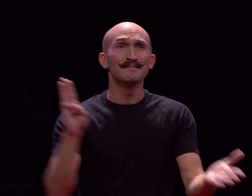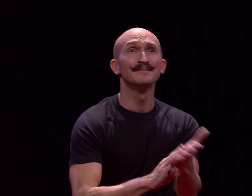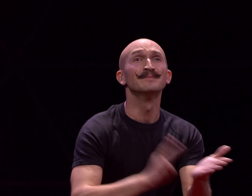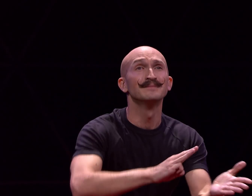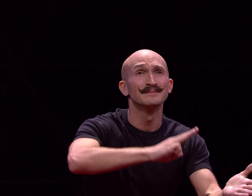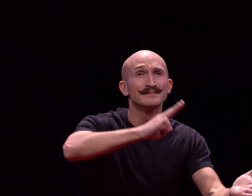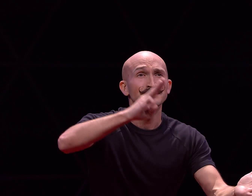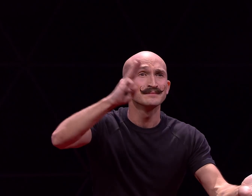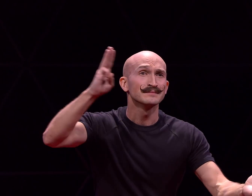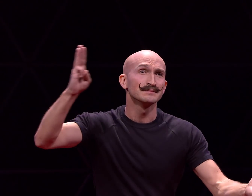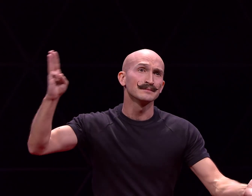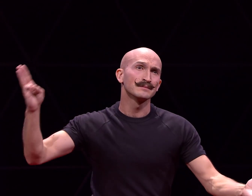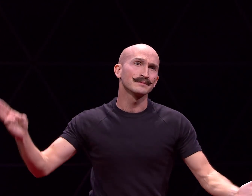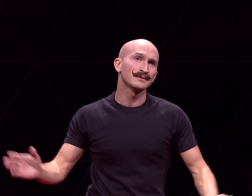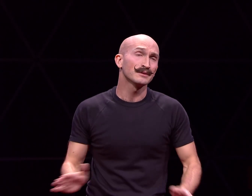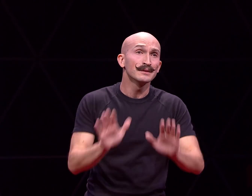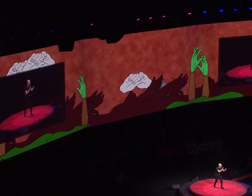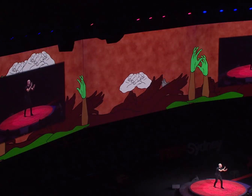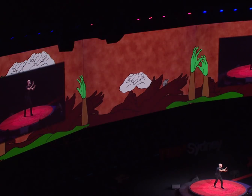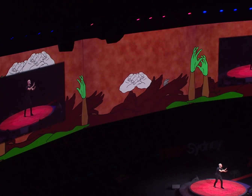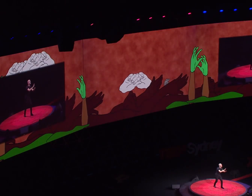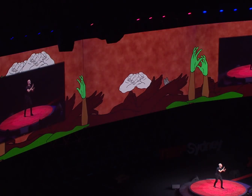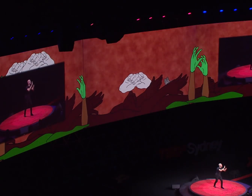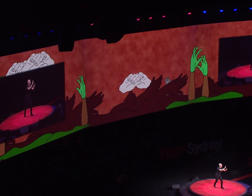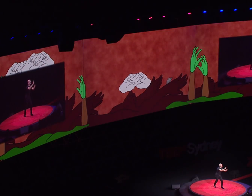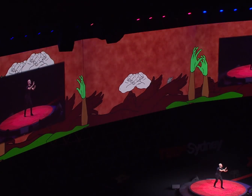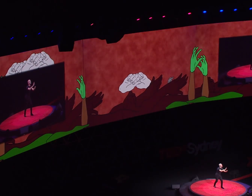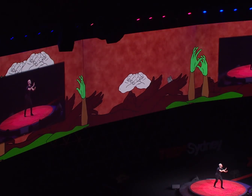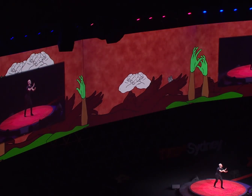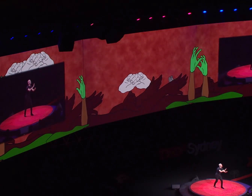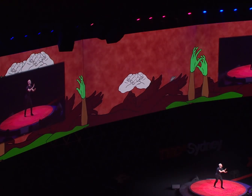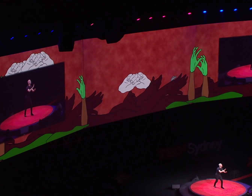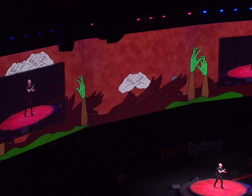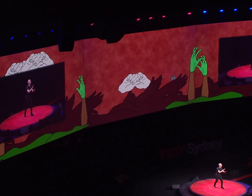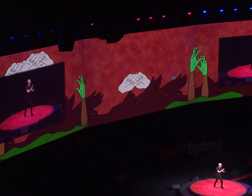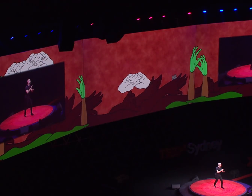Mama... Ooh, ooh, ooh, ooh...